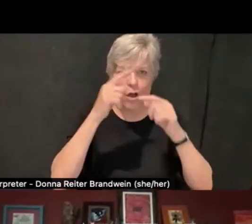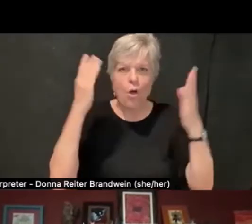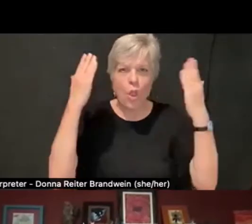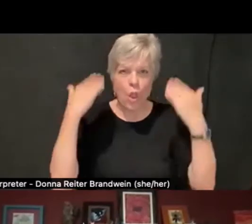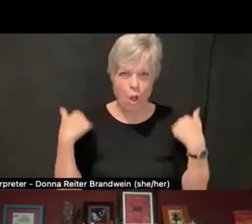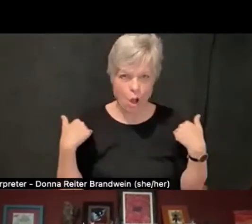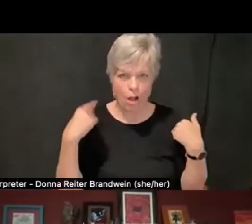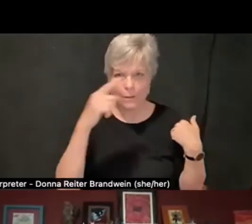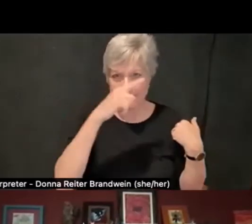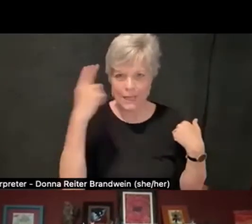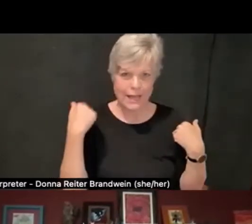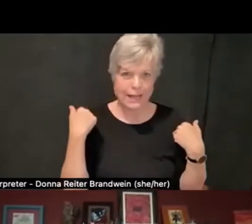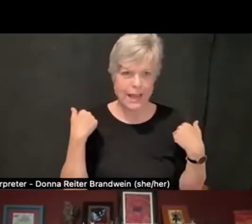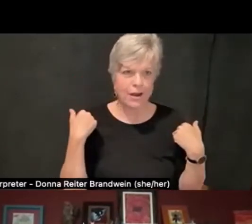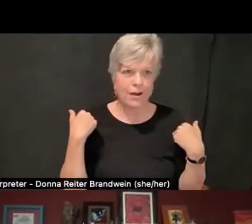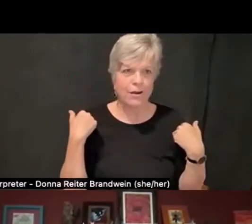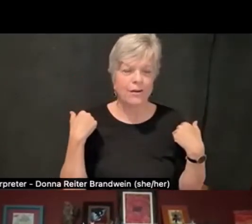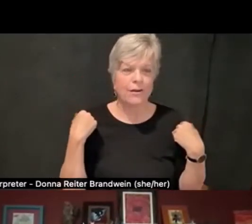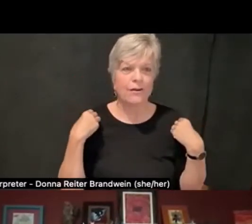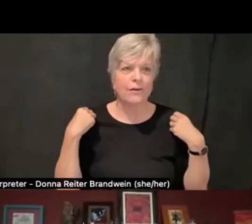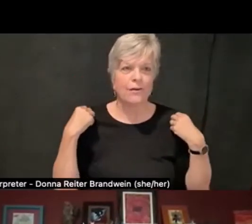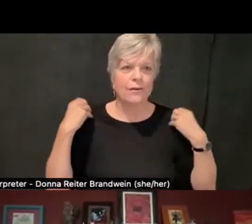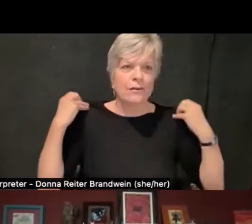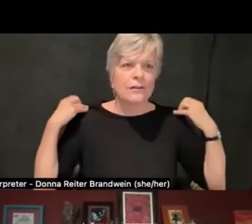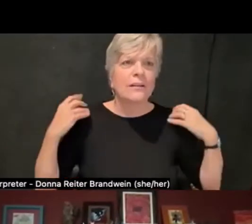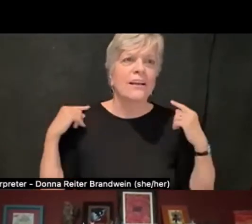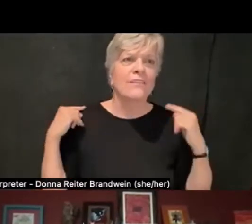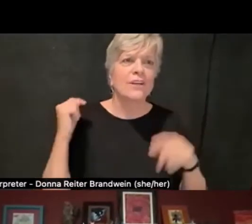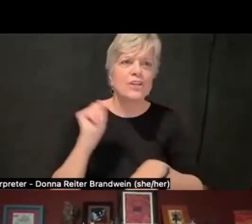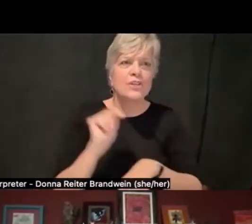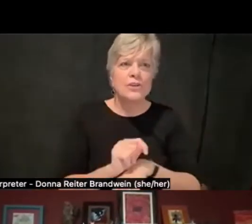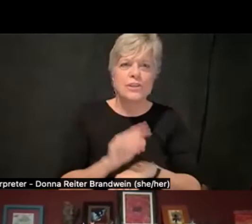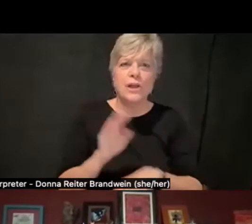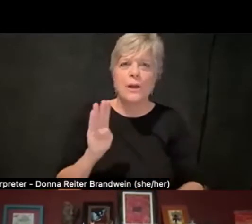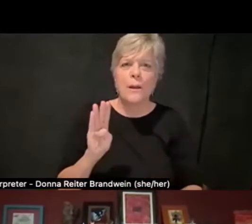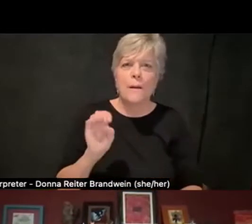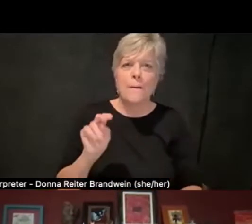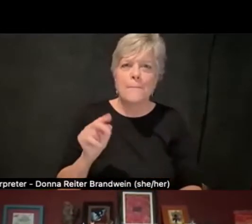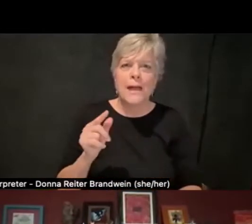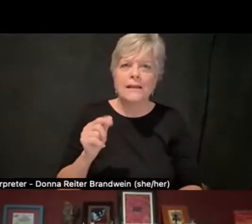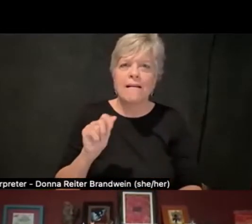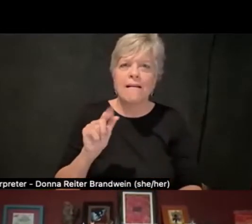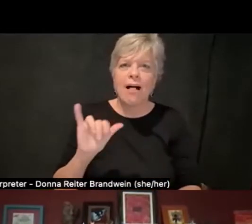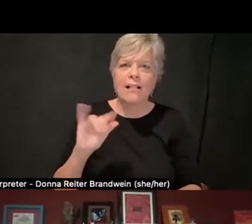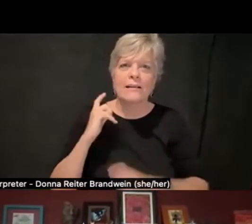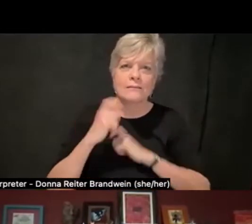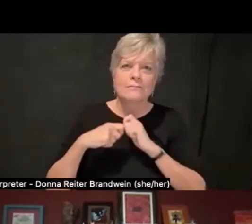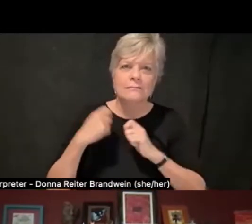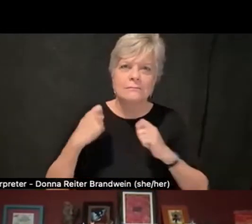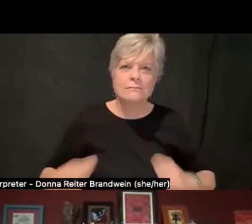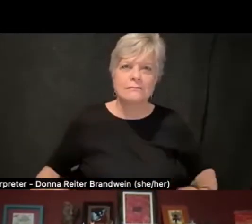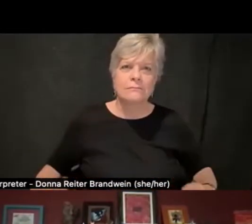I'm wearing a traditional Bengali shalwar kameez, which is a dress with a scarf